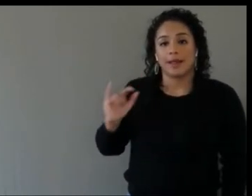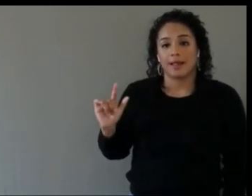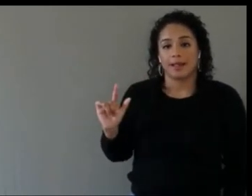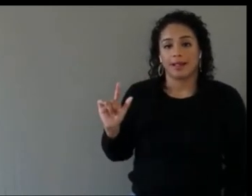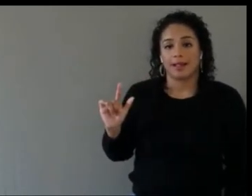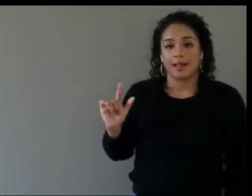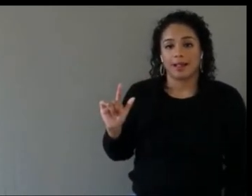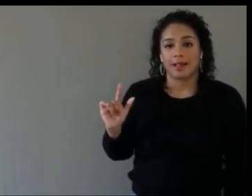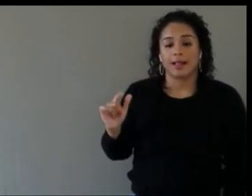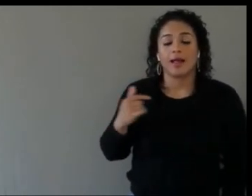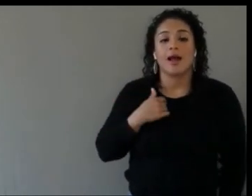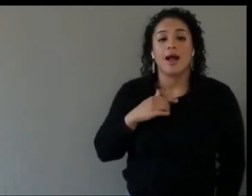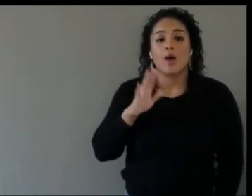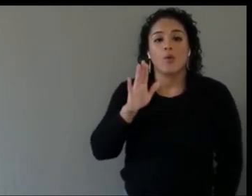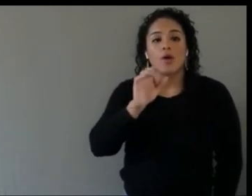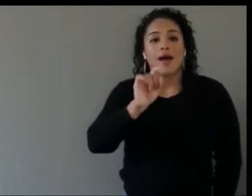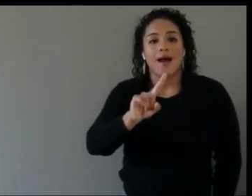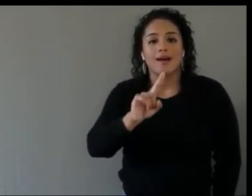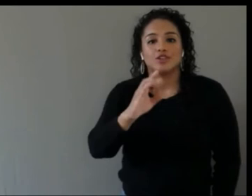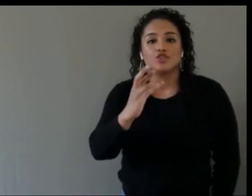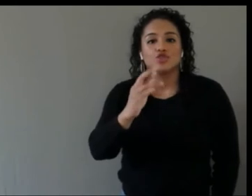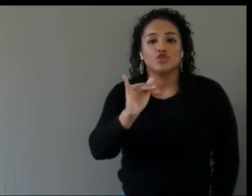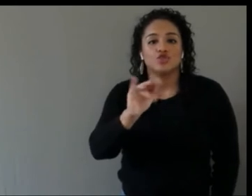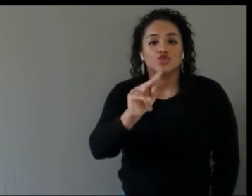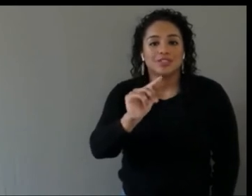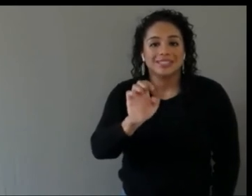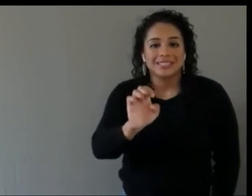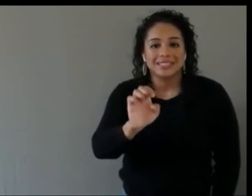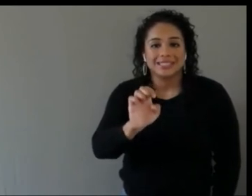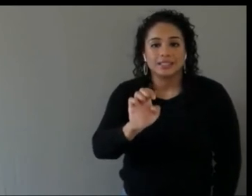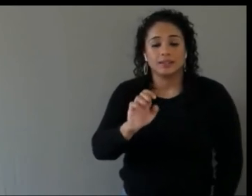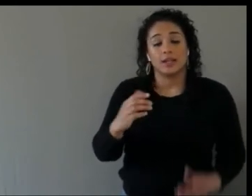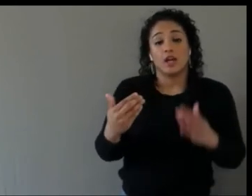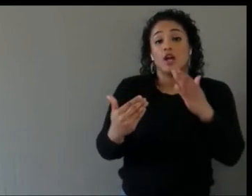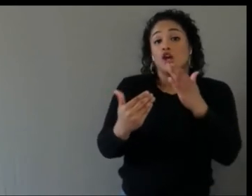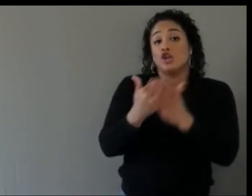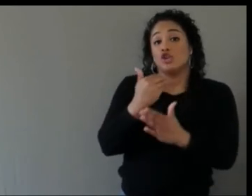What are some of the new possibilities for inclusive design in XR that result from new